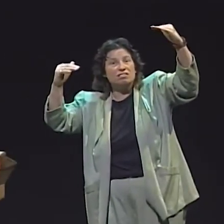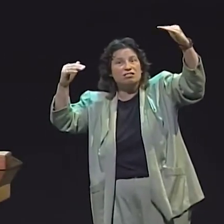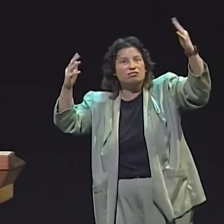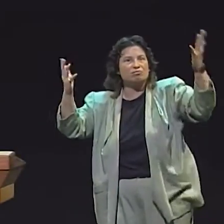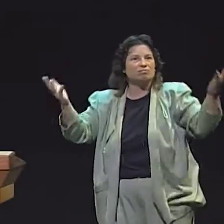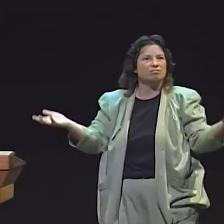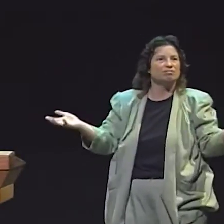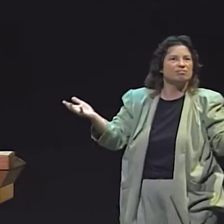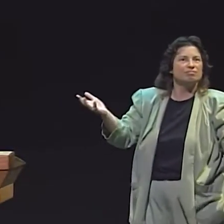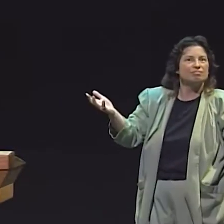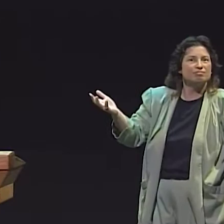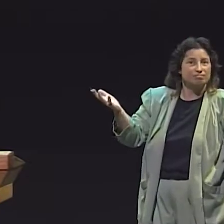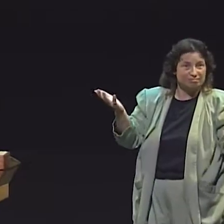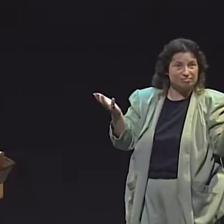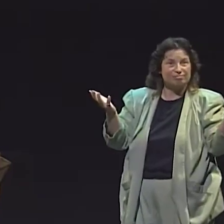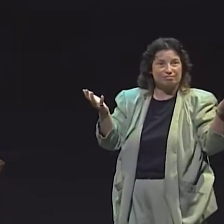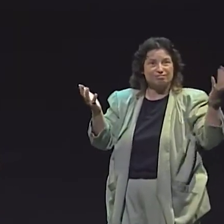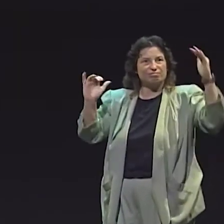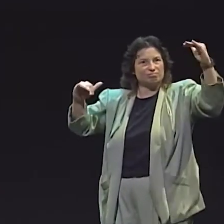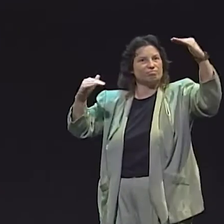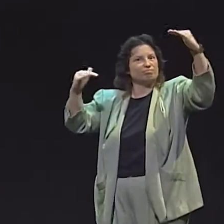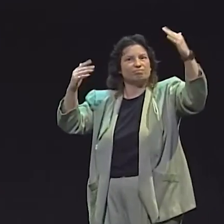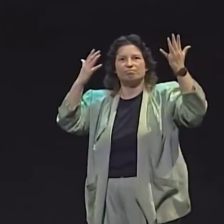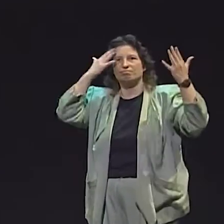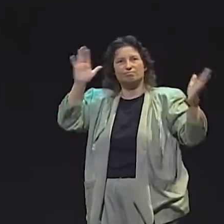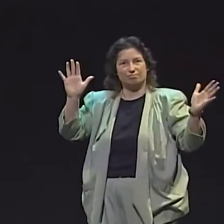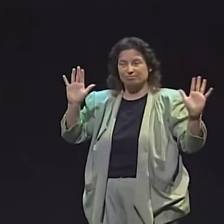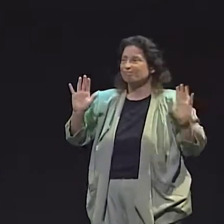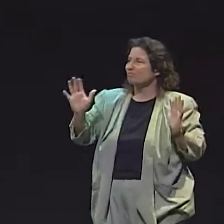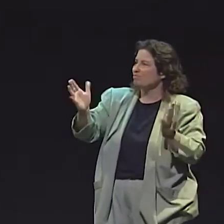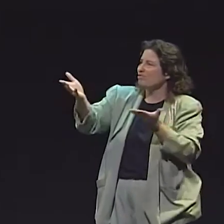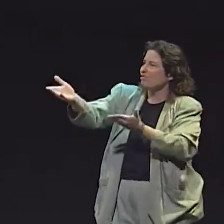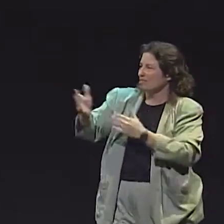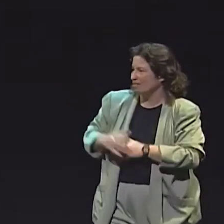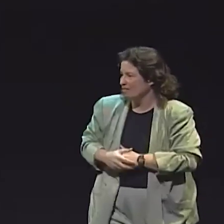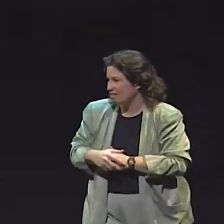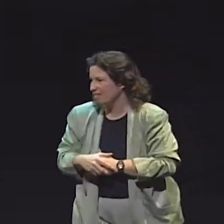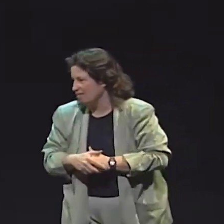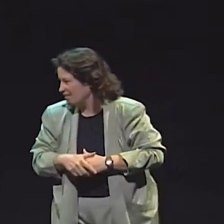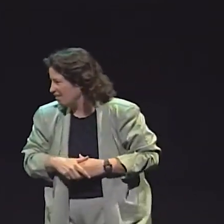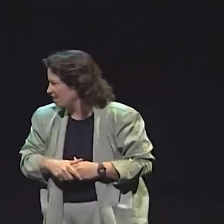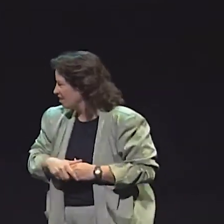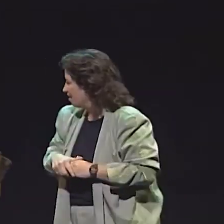COMPARED TO THE BEST CHILD WHO HAD DEAF PARENTS, WHICH WAS 8.62, AND HE WAS STILL MUCH MORE PROFICIENT